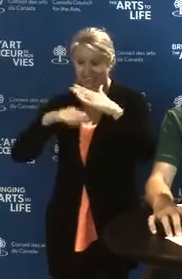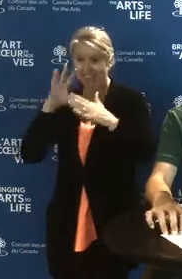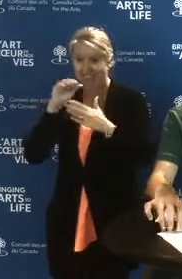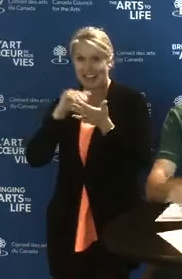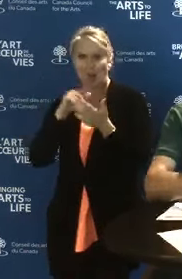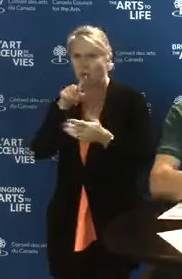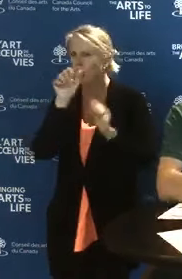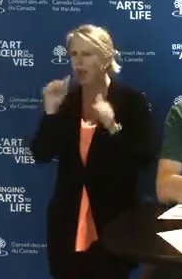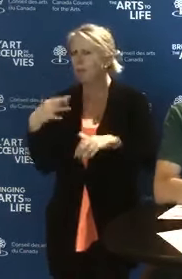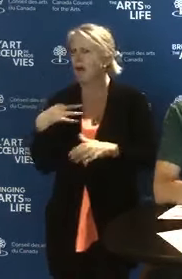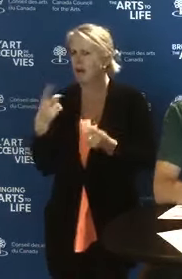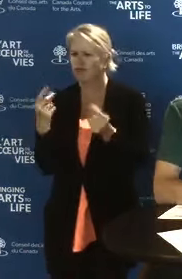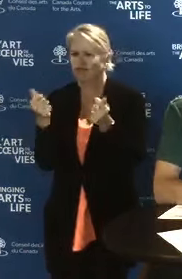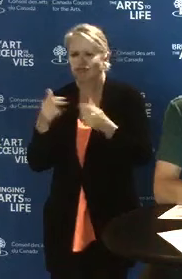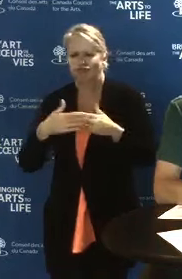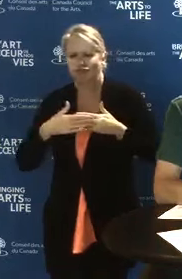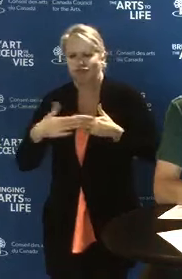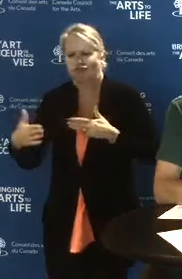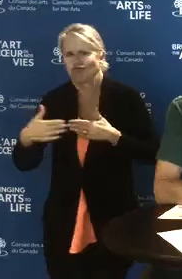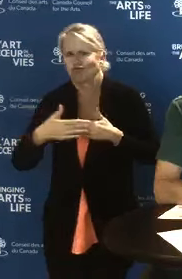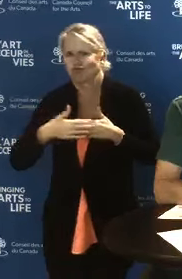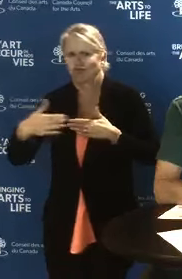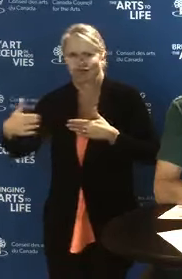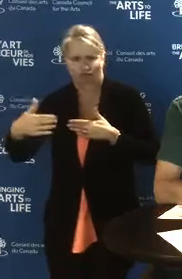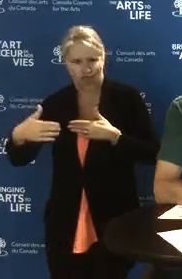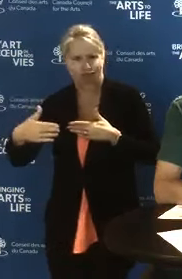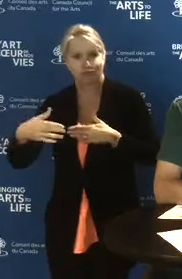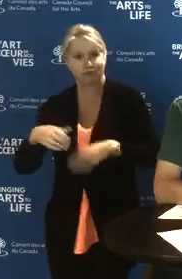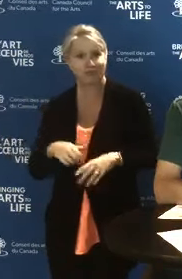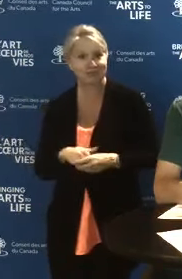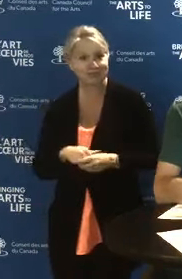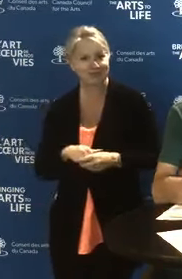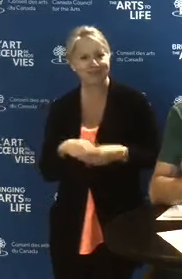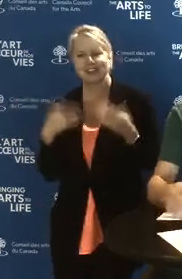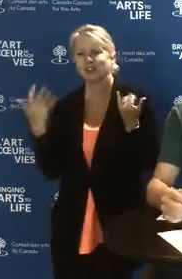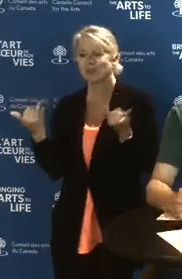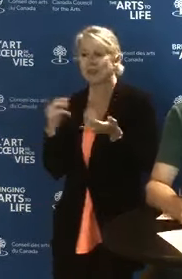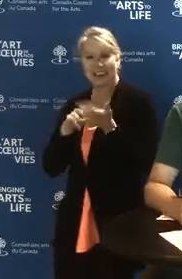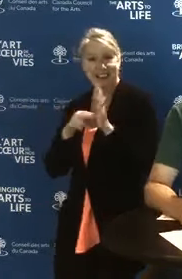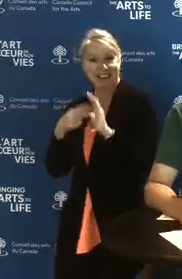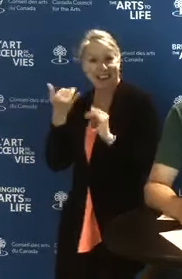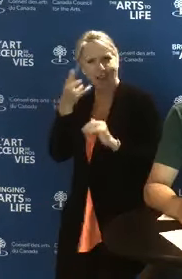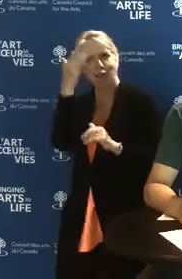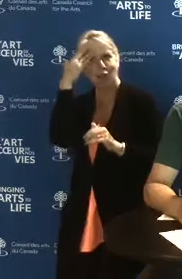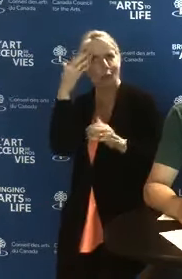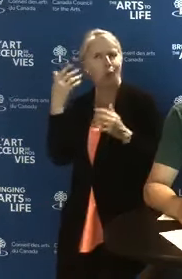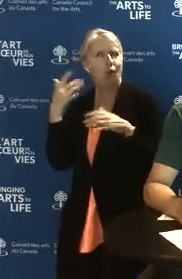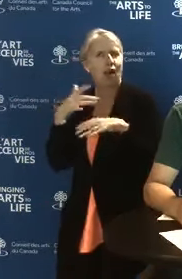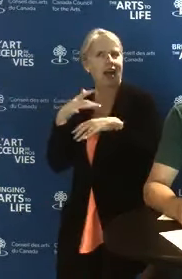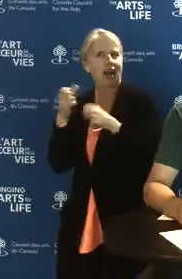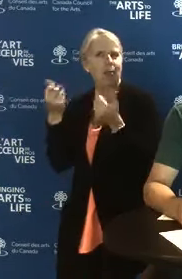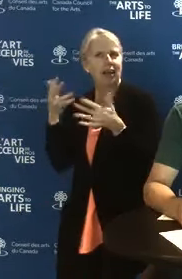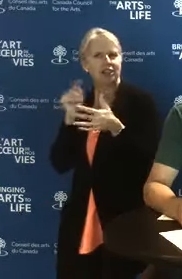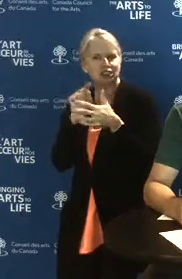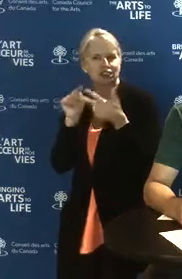So we now know how much is available for grant applicants. When is the deadline to apply for these initiatives?